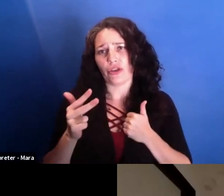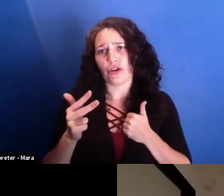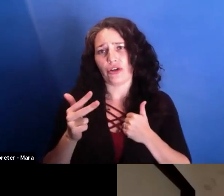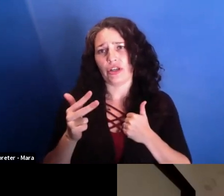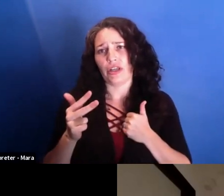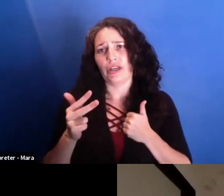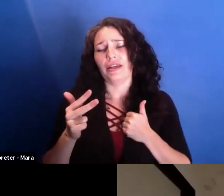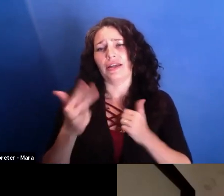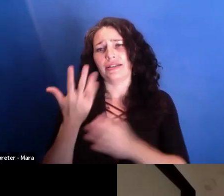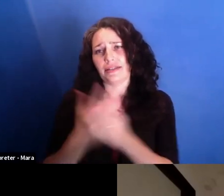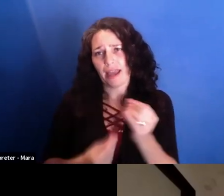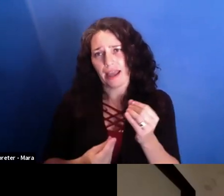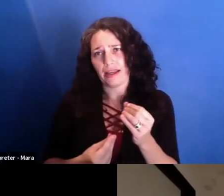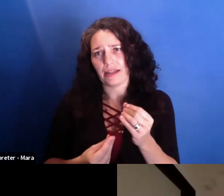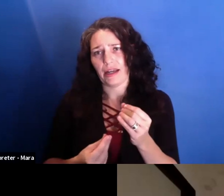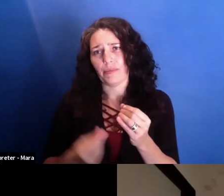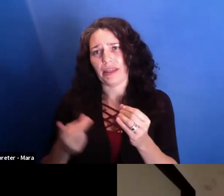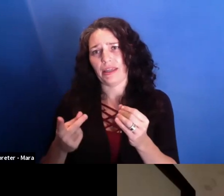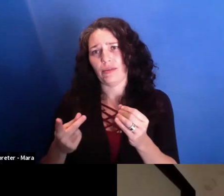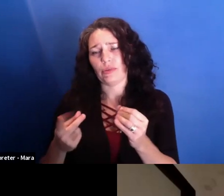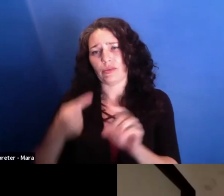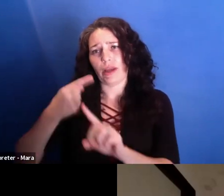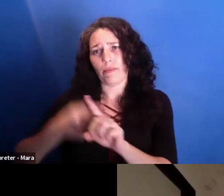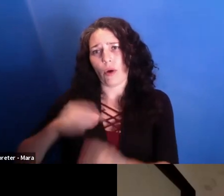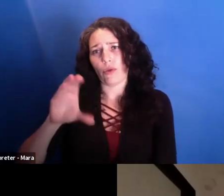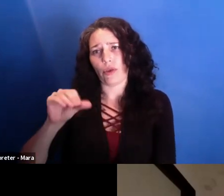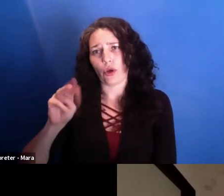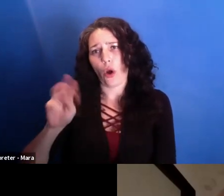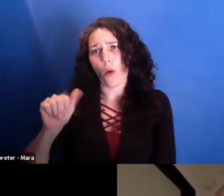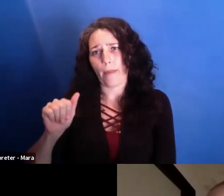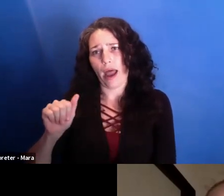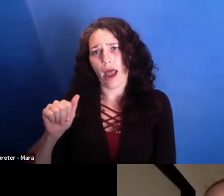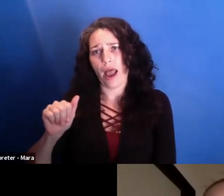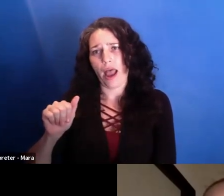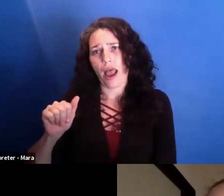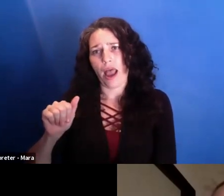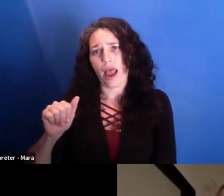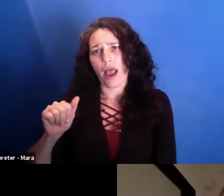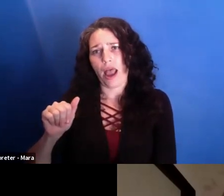And when he woke up, I just-- I had a gut feeling just to walk one day into the office